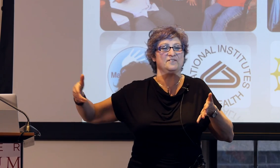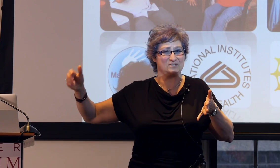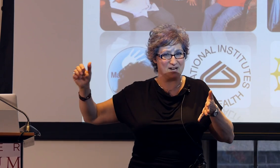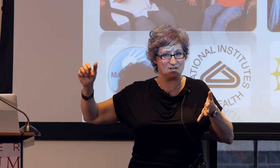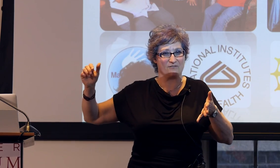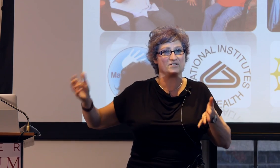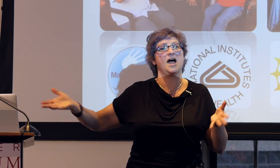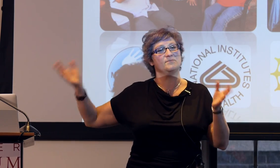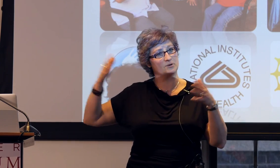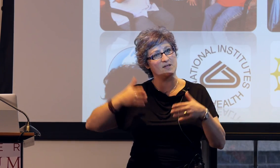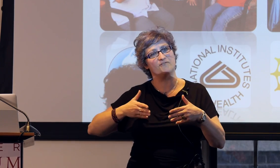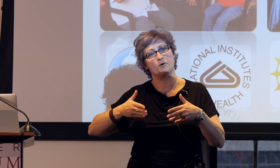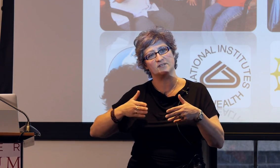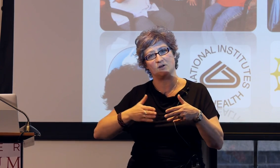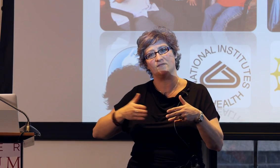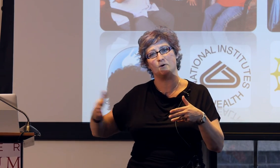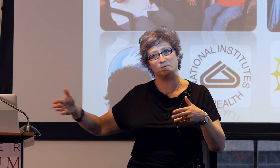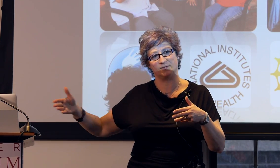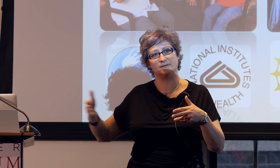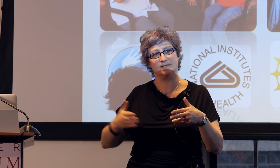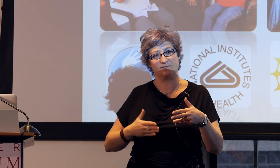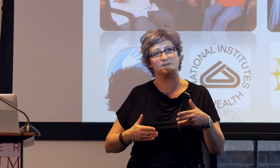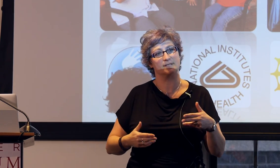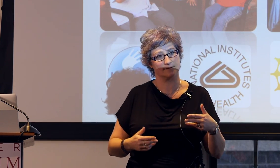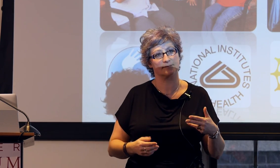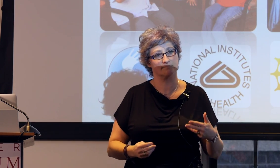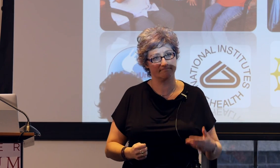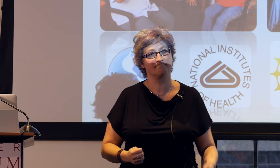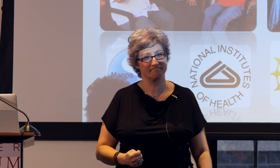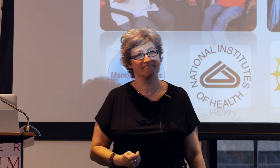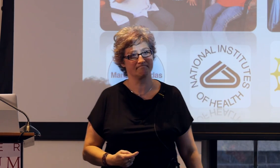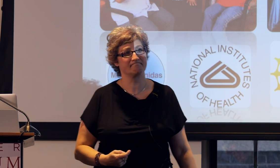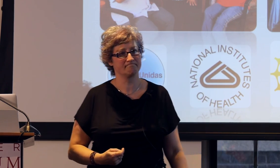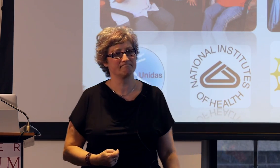is changing over time, so we have focused on those differences.